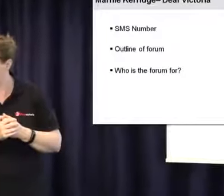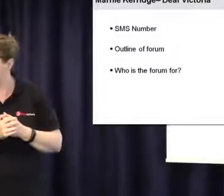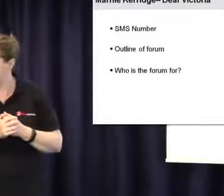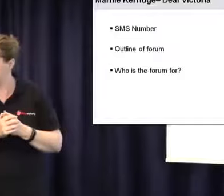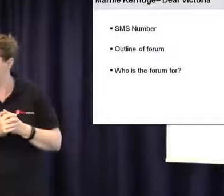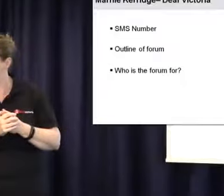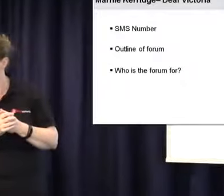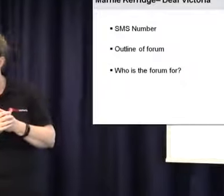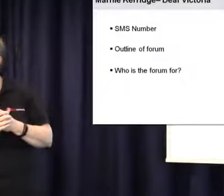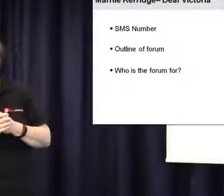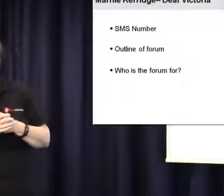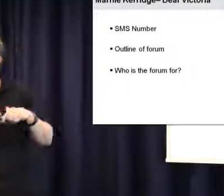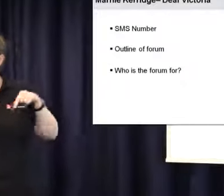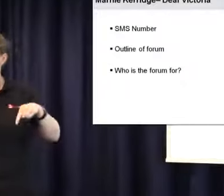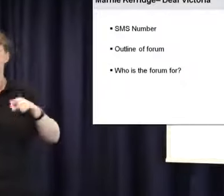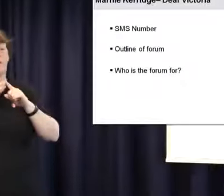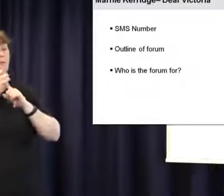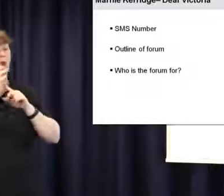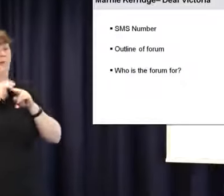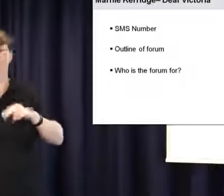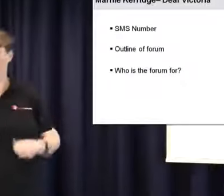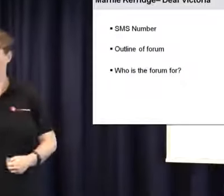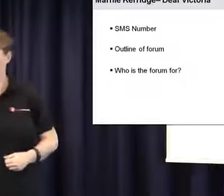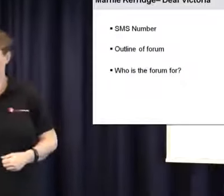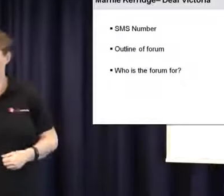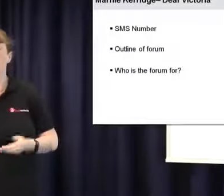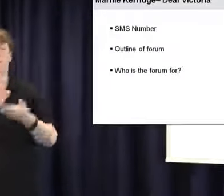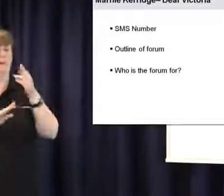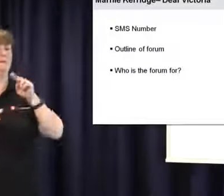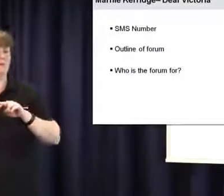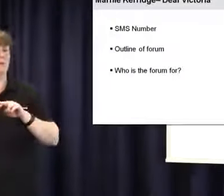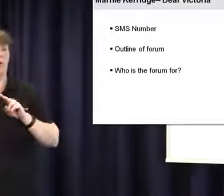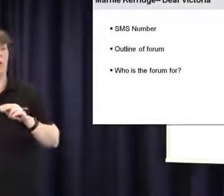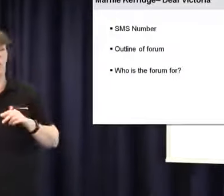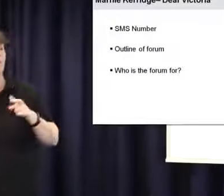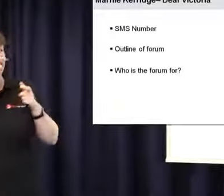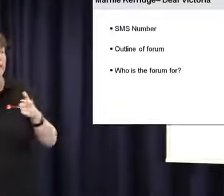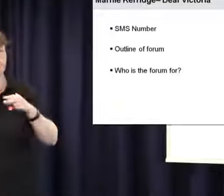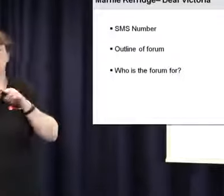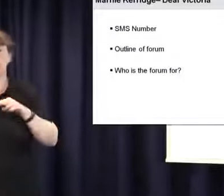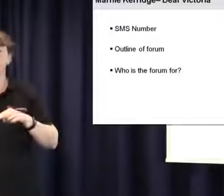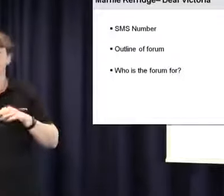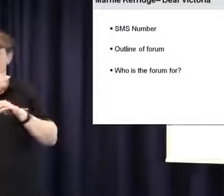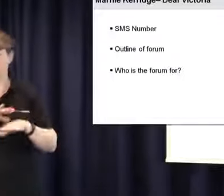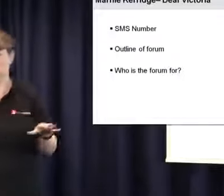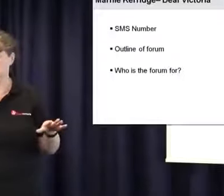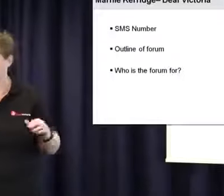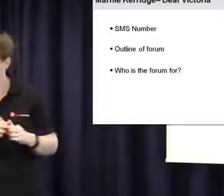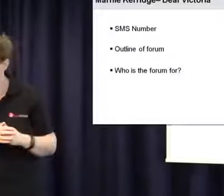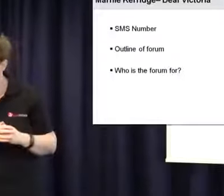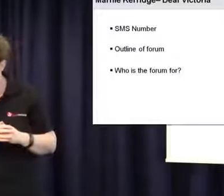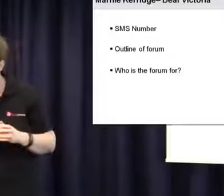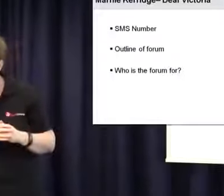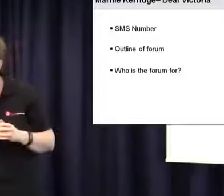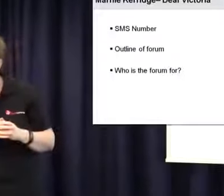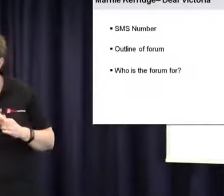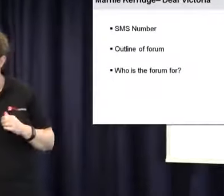have access here at the forum. The forum this afternoon is intended for parents and carers